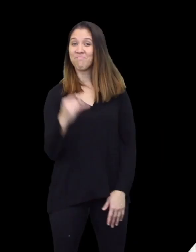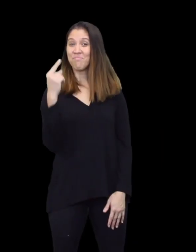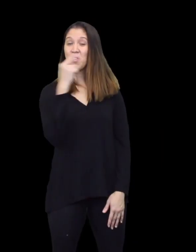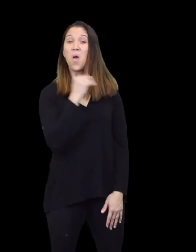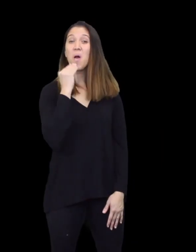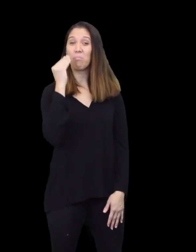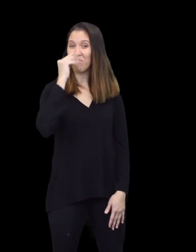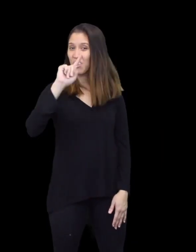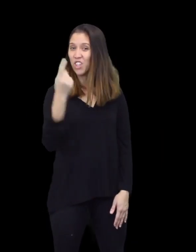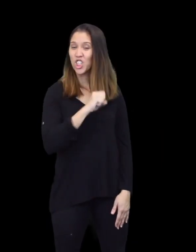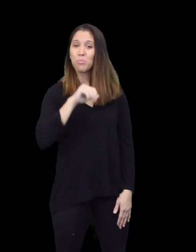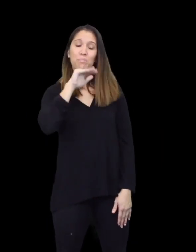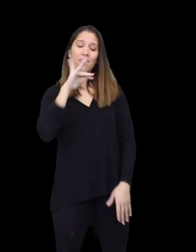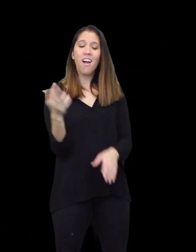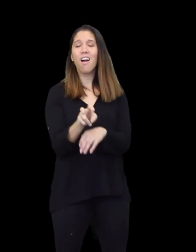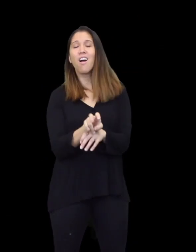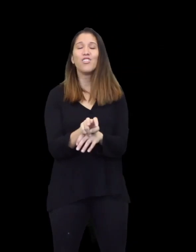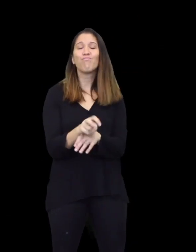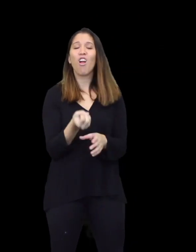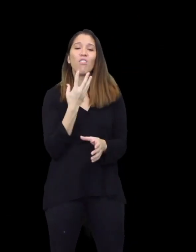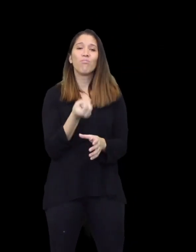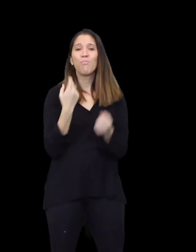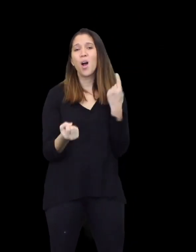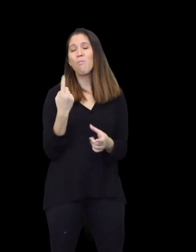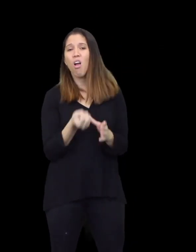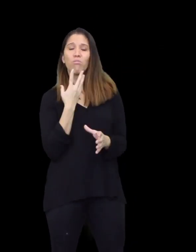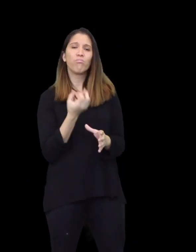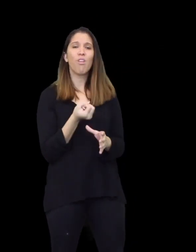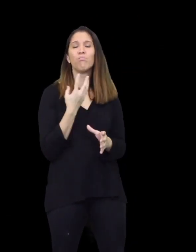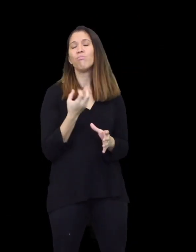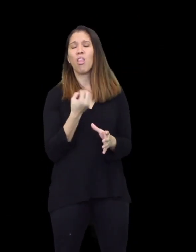Back at home, the first Superpig was relaxing and eating popcorn